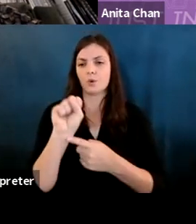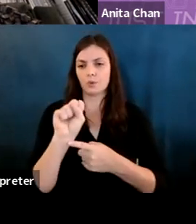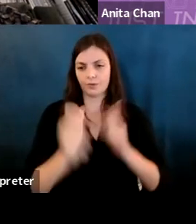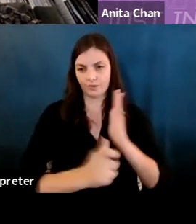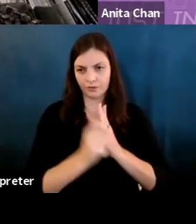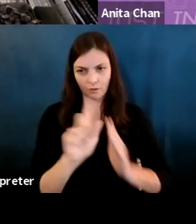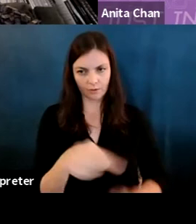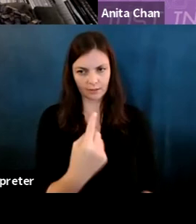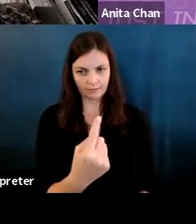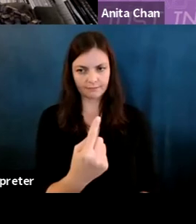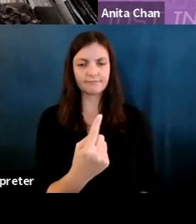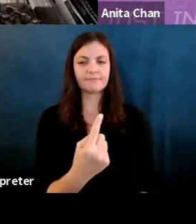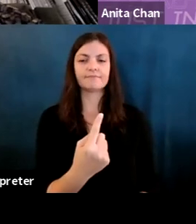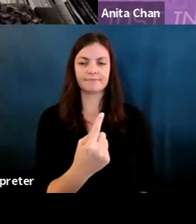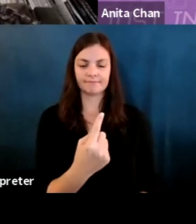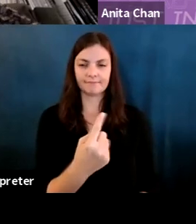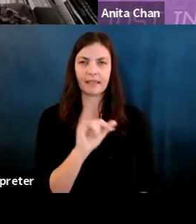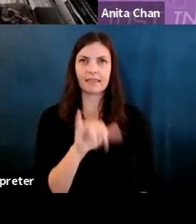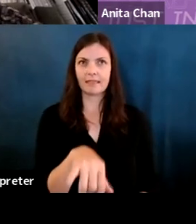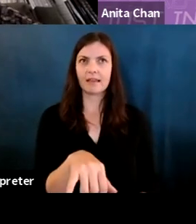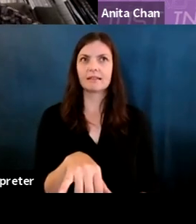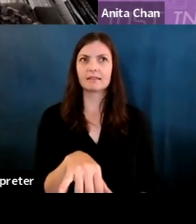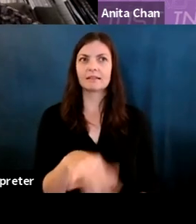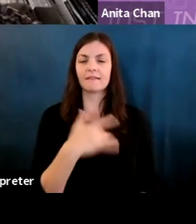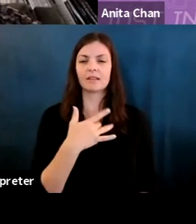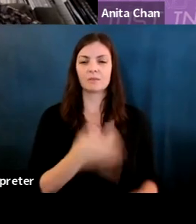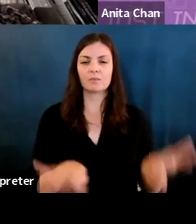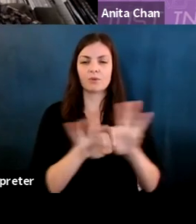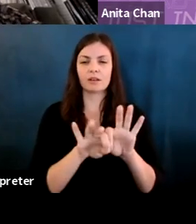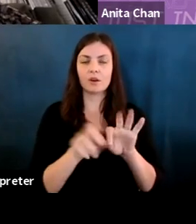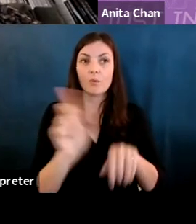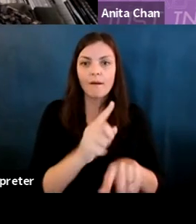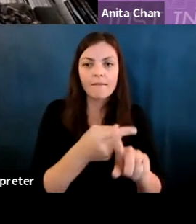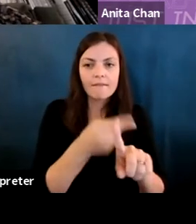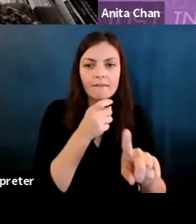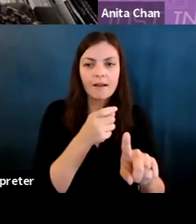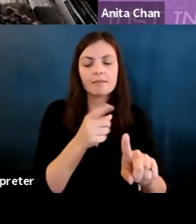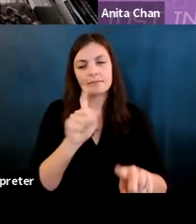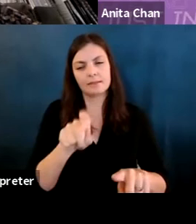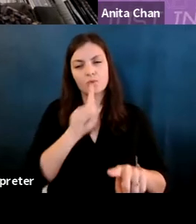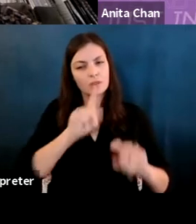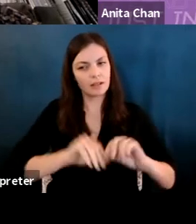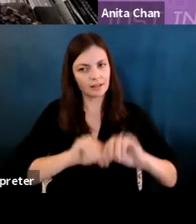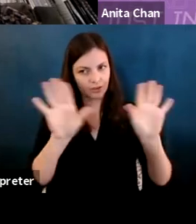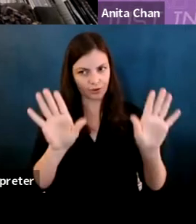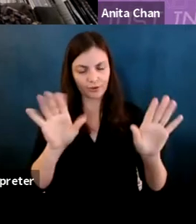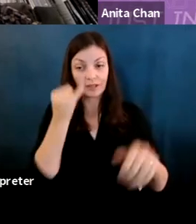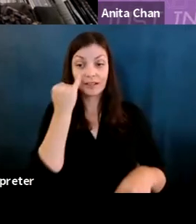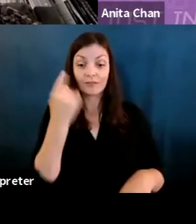Fernanda Viegas: And so I feel like that, again, like the sources of these things need to be very clear, and so, if we were to do this again.